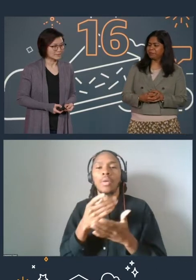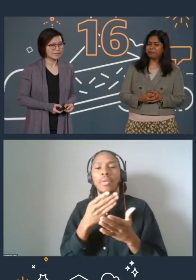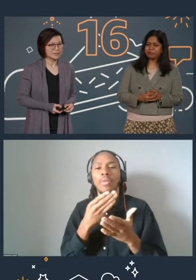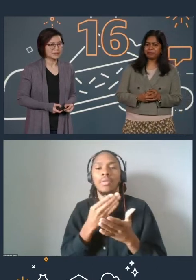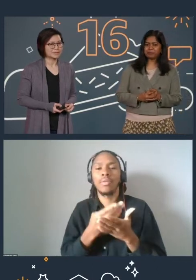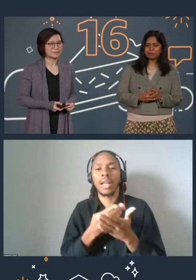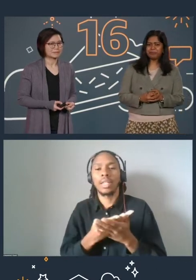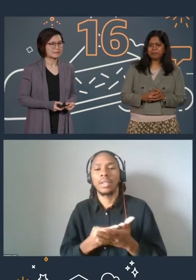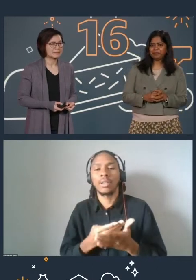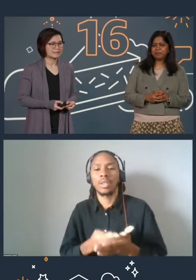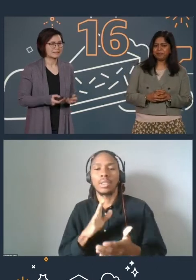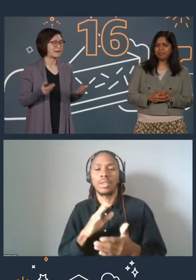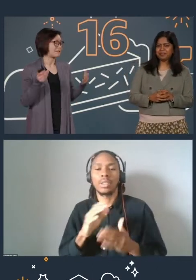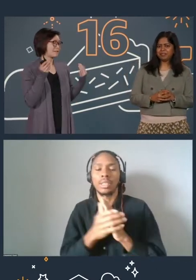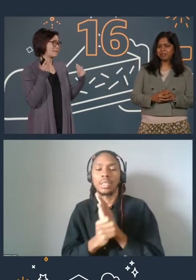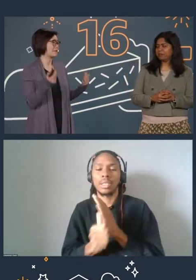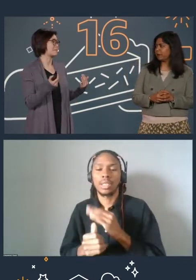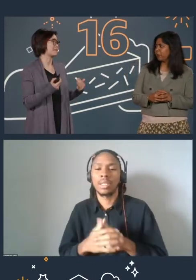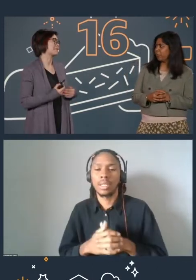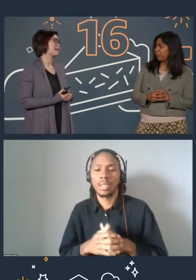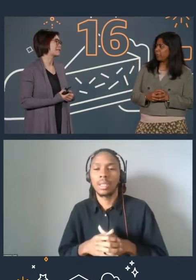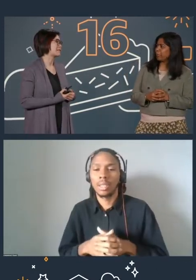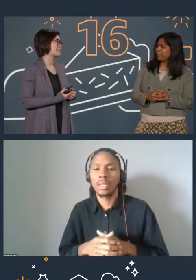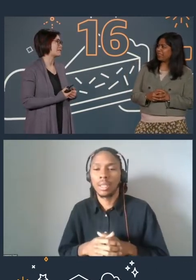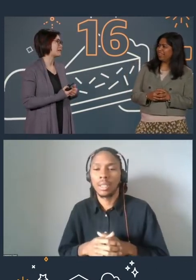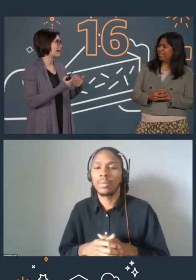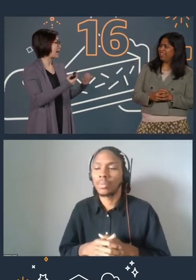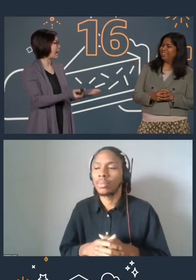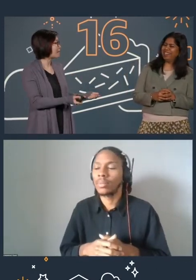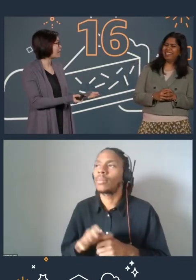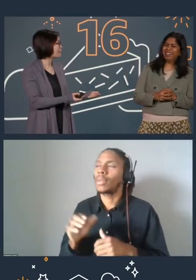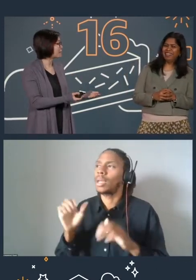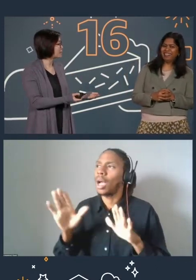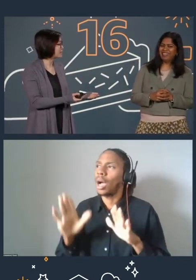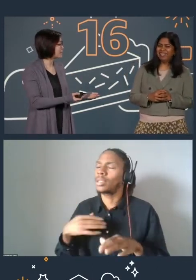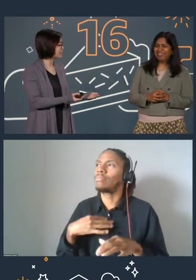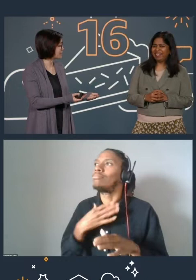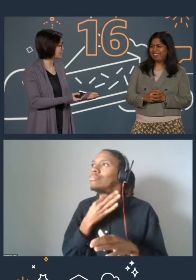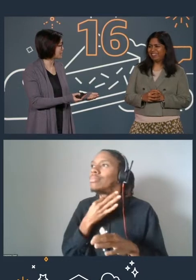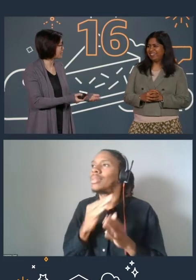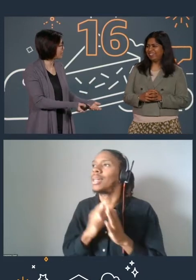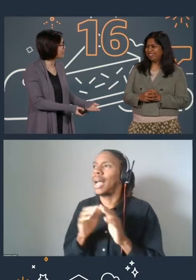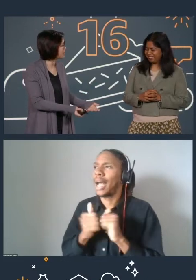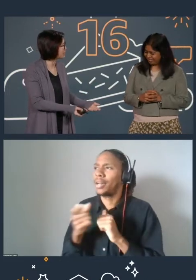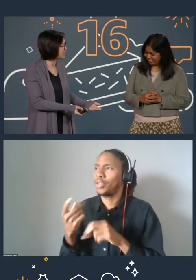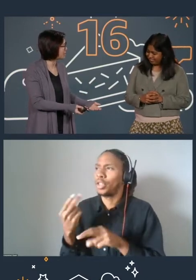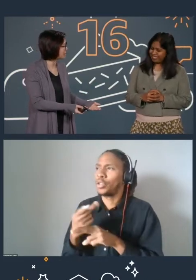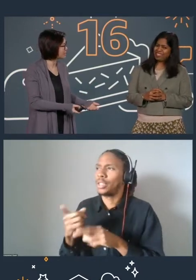That's awesome. Now, Fathima, I'm dying to know, how have you used these skills in your current role today?